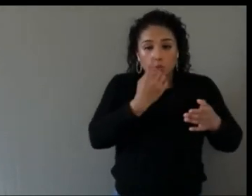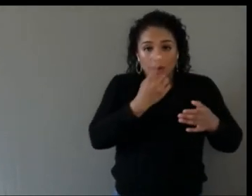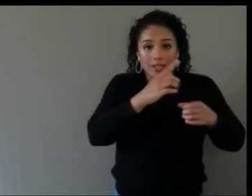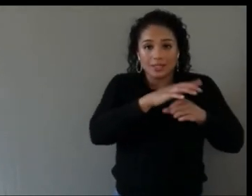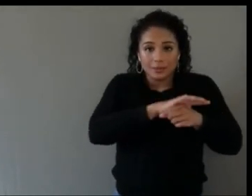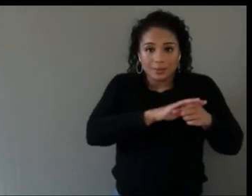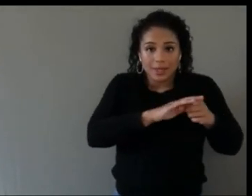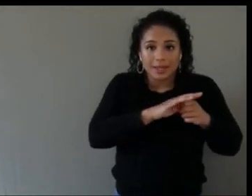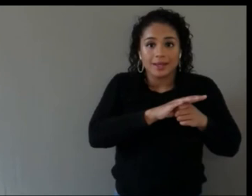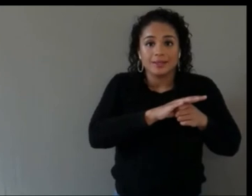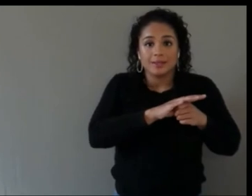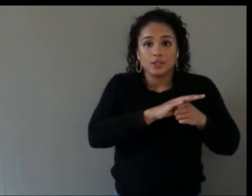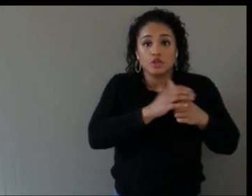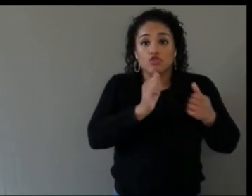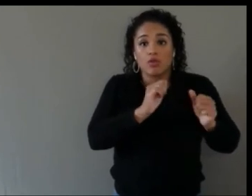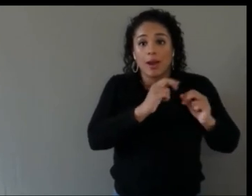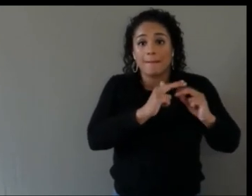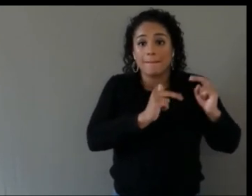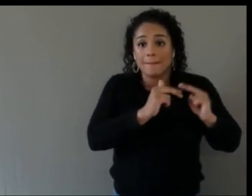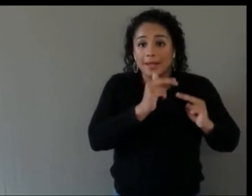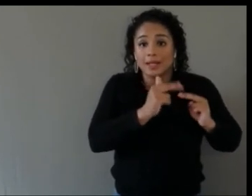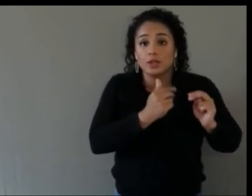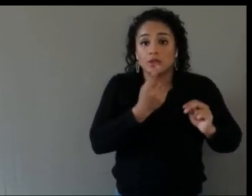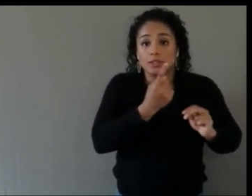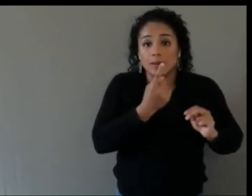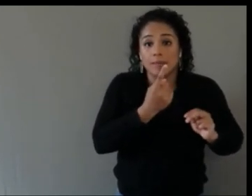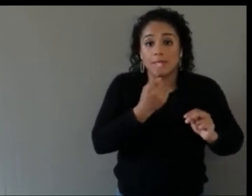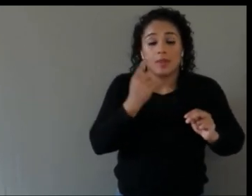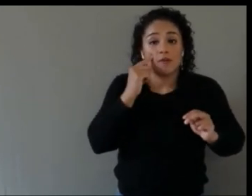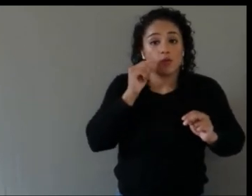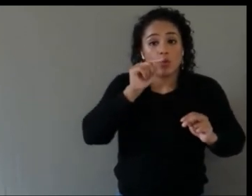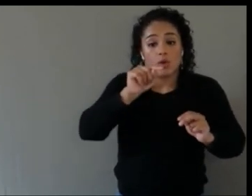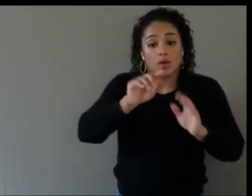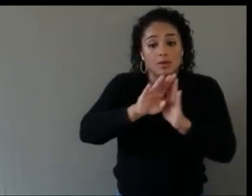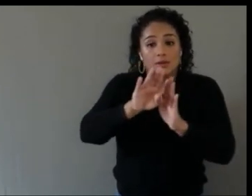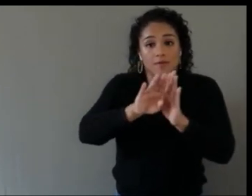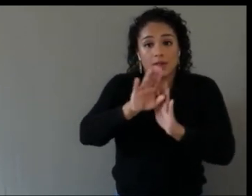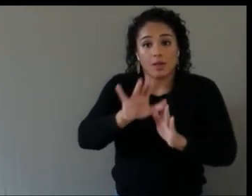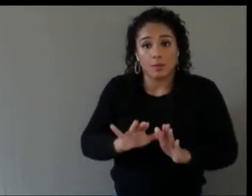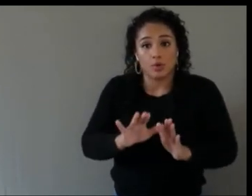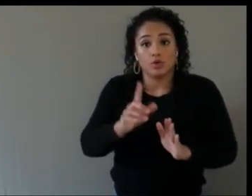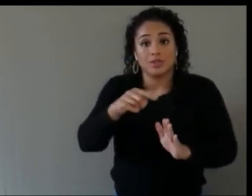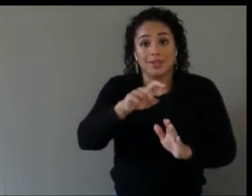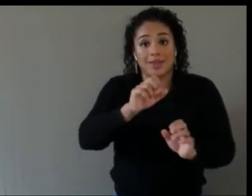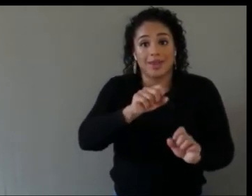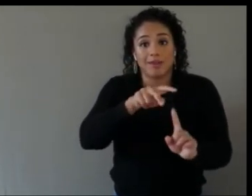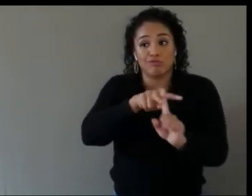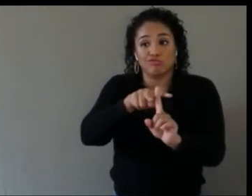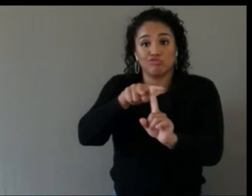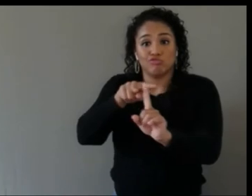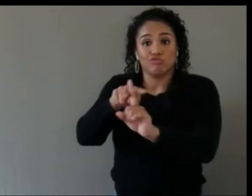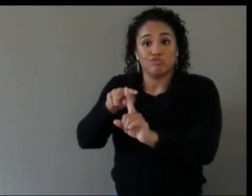something that developers can use, and they can just plug it in to, you know, Unreal Engine,